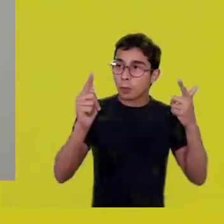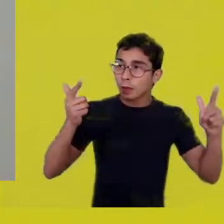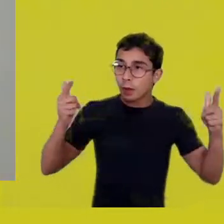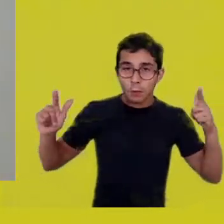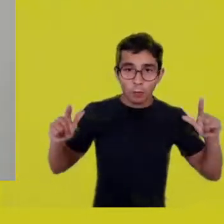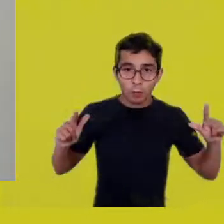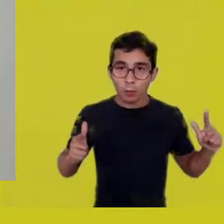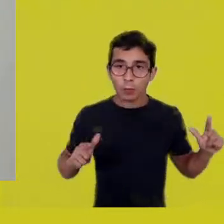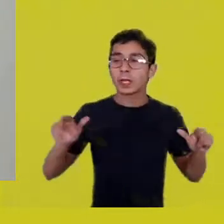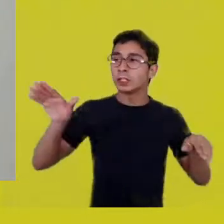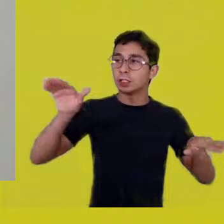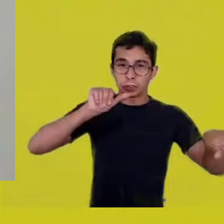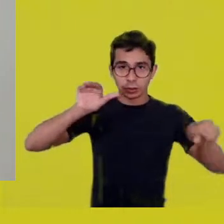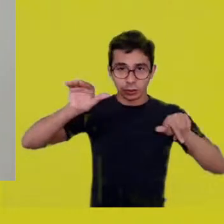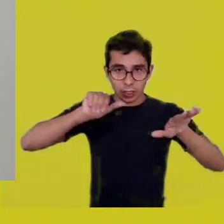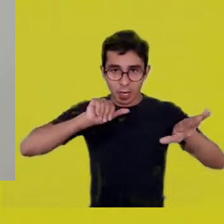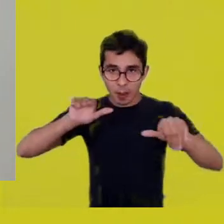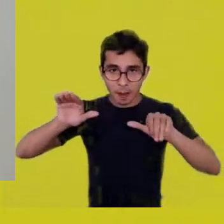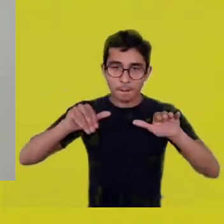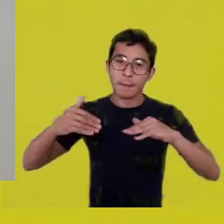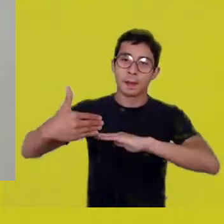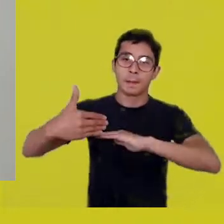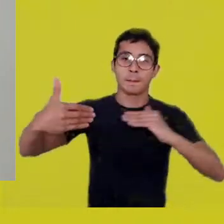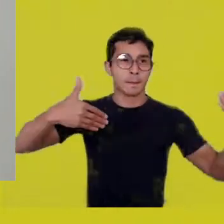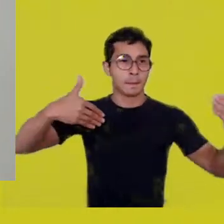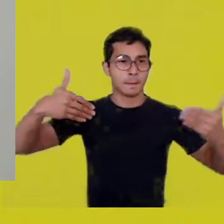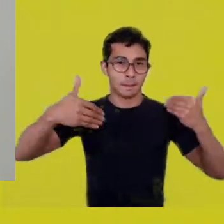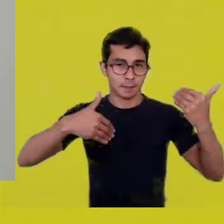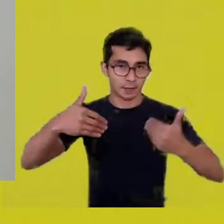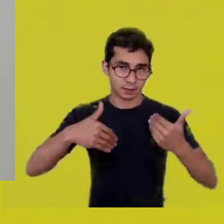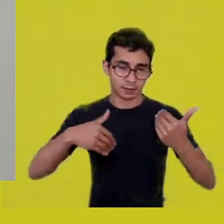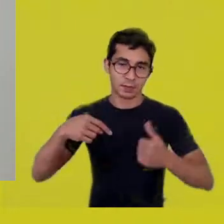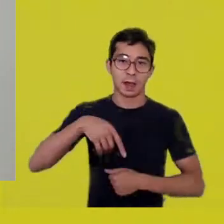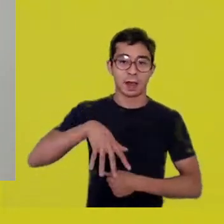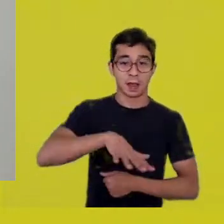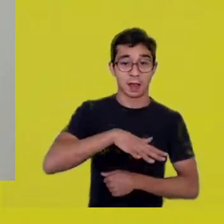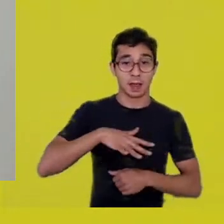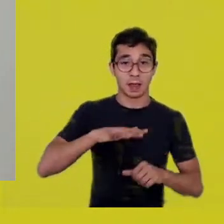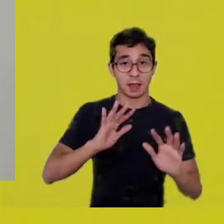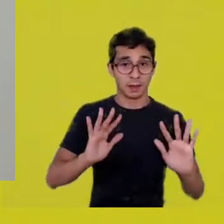the hills of Minas, Serra do Espinhaço,